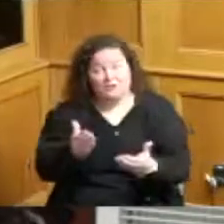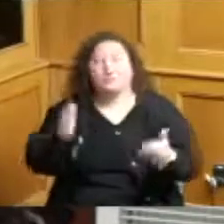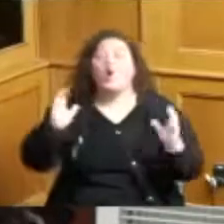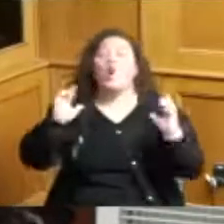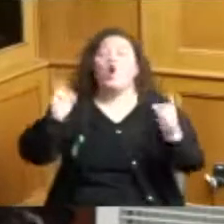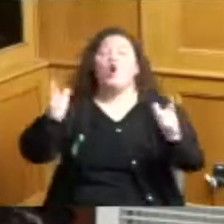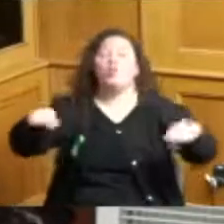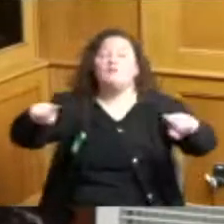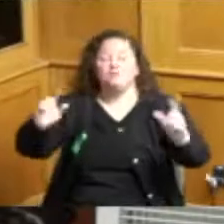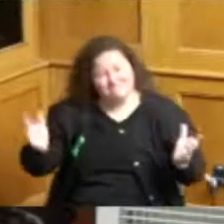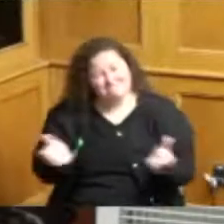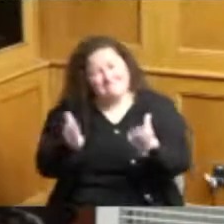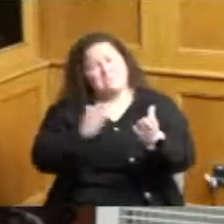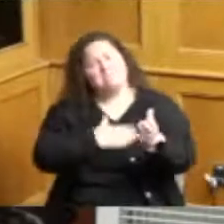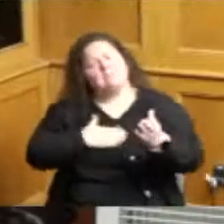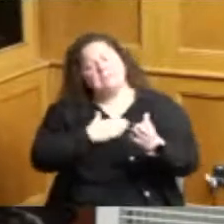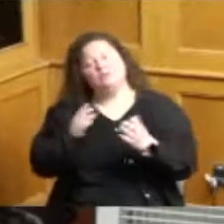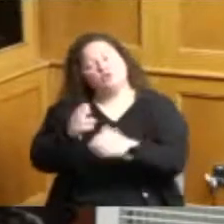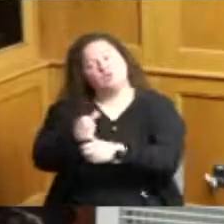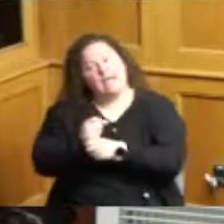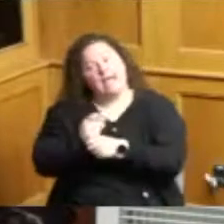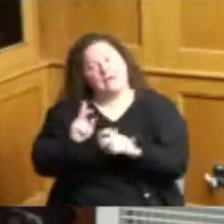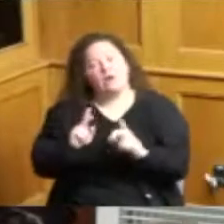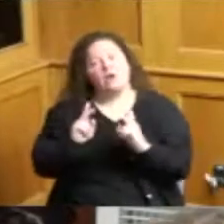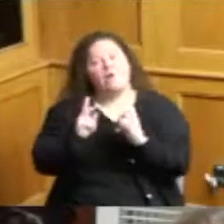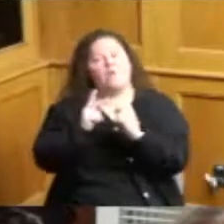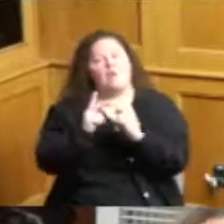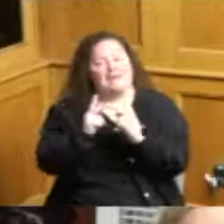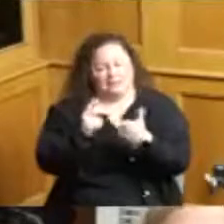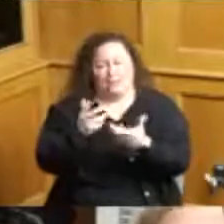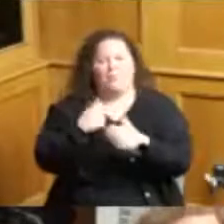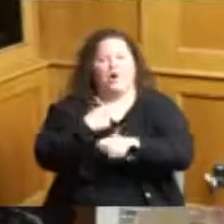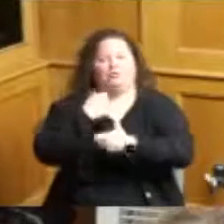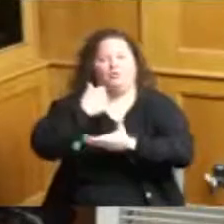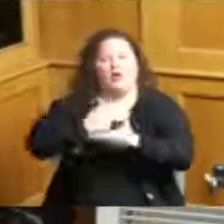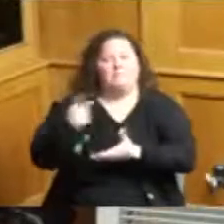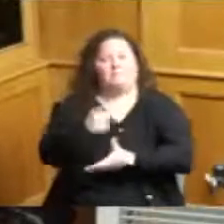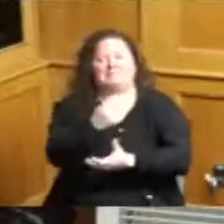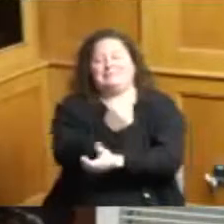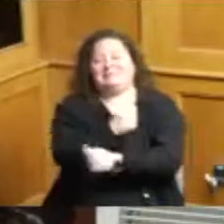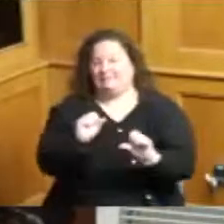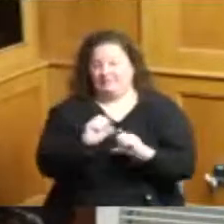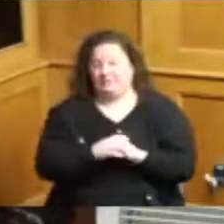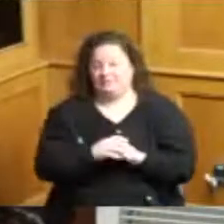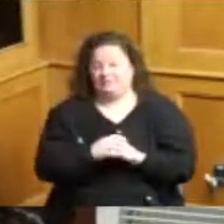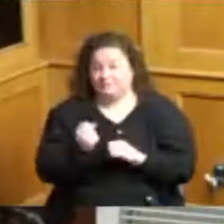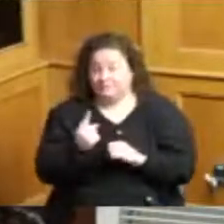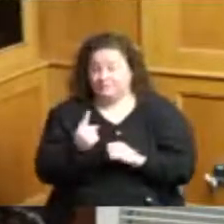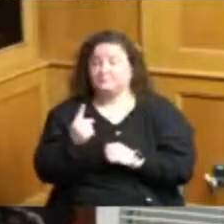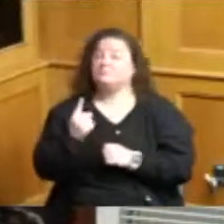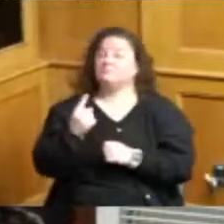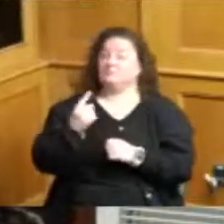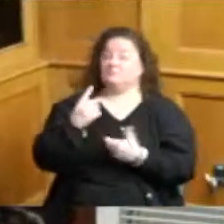we can help them be safe so as a part of Building Safety Month we have four weeks